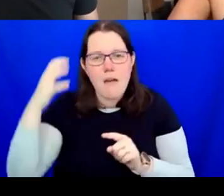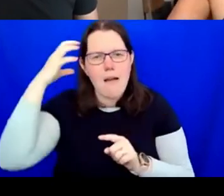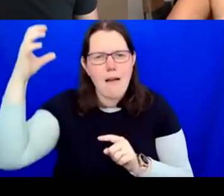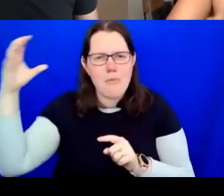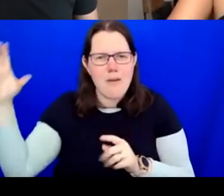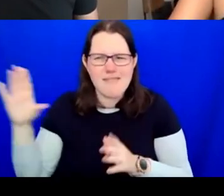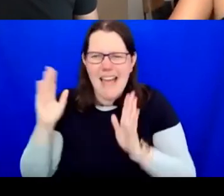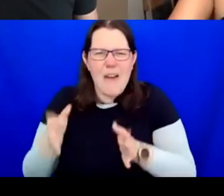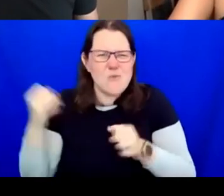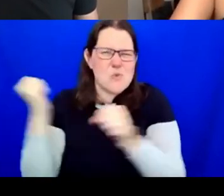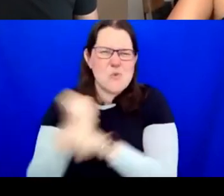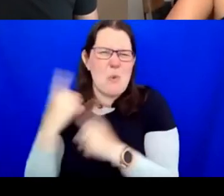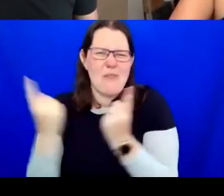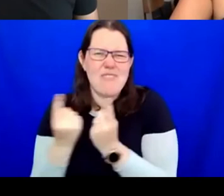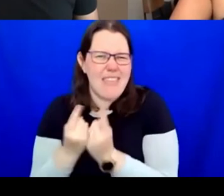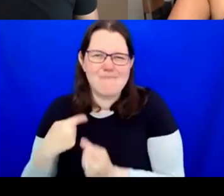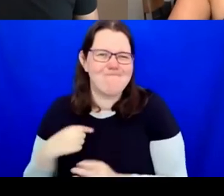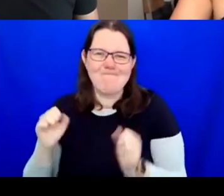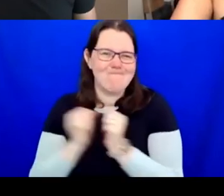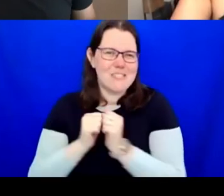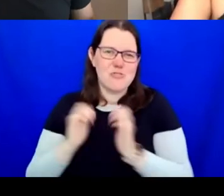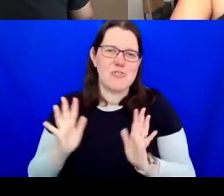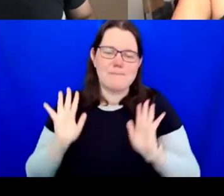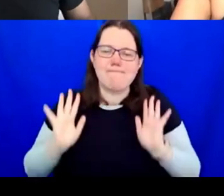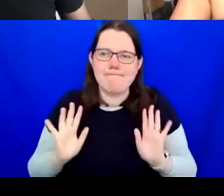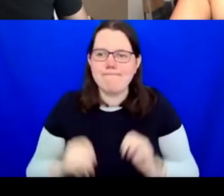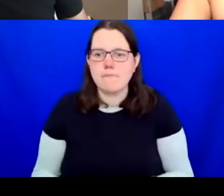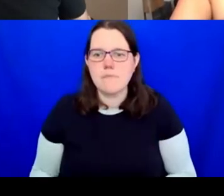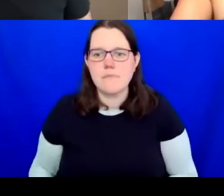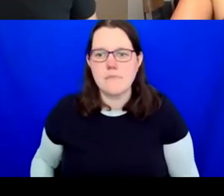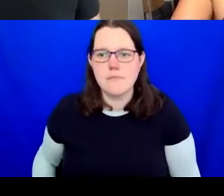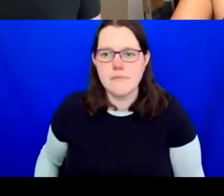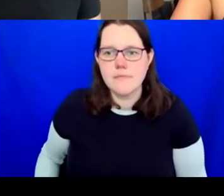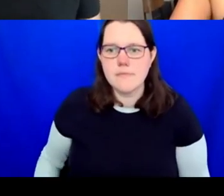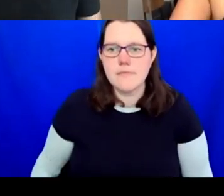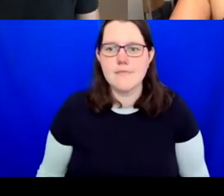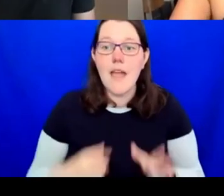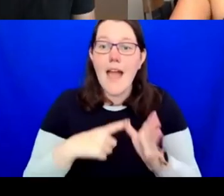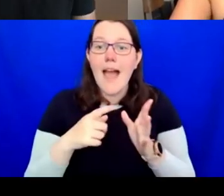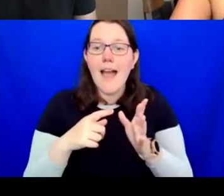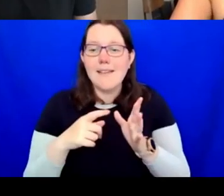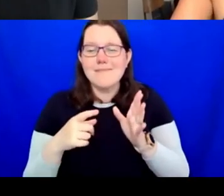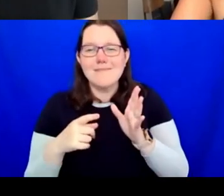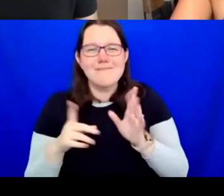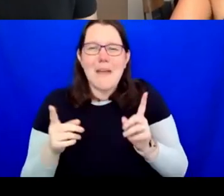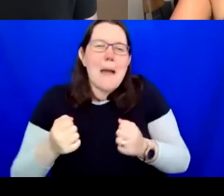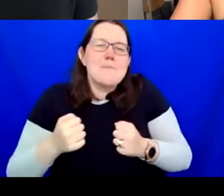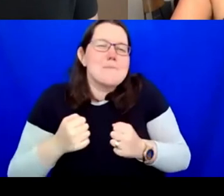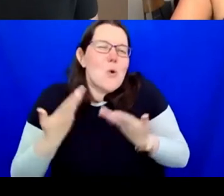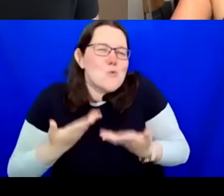I mean, I know it's not my role today to come back on that. But I'm just thinking about,